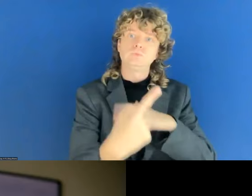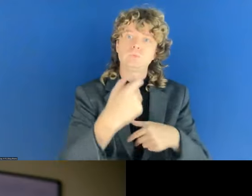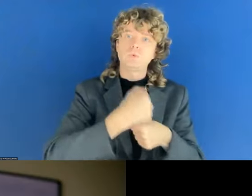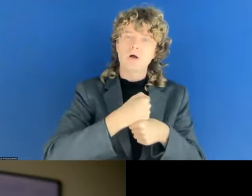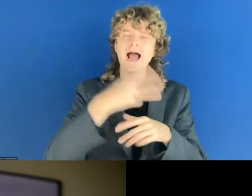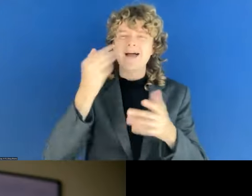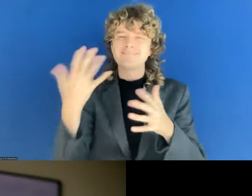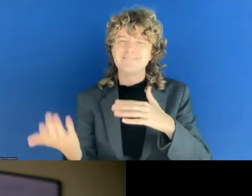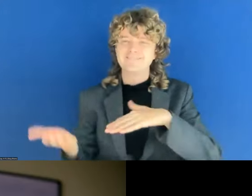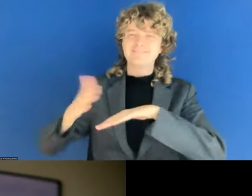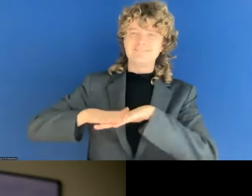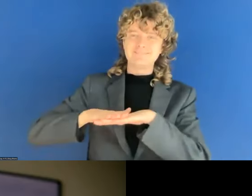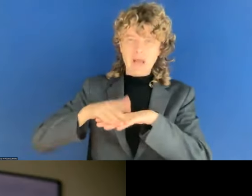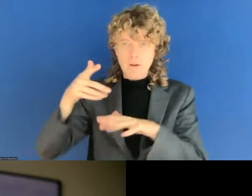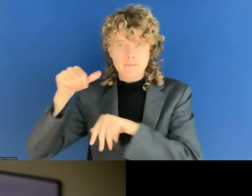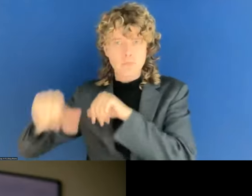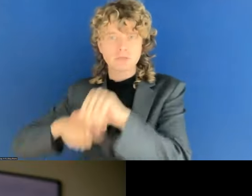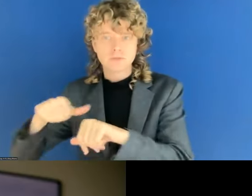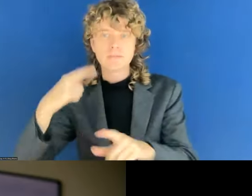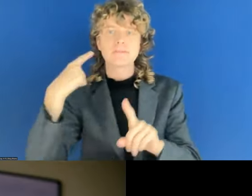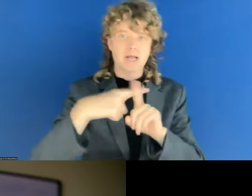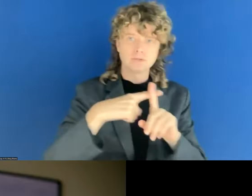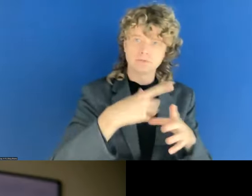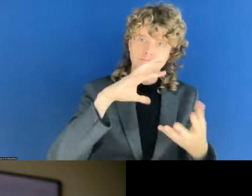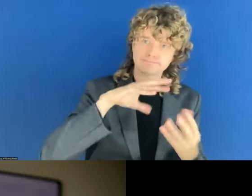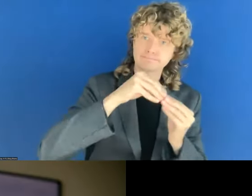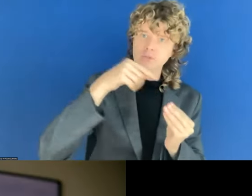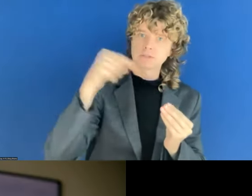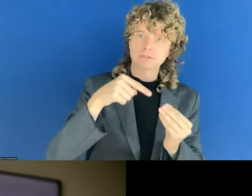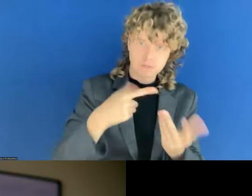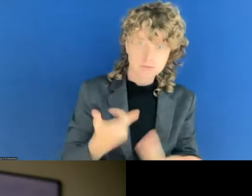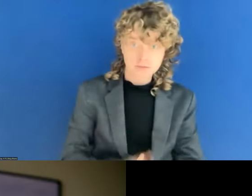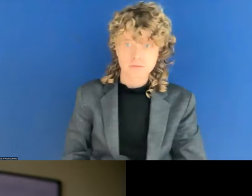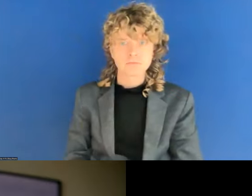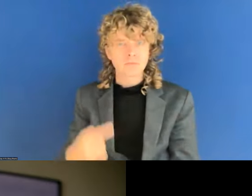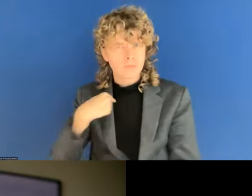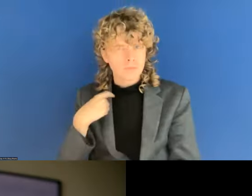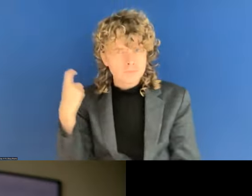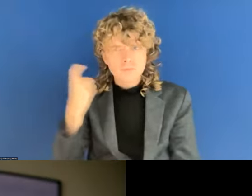Exactly. >> SUSANNA LAURIN: And that's why we chose to hear the Netherlands. Enlightening us on your methodology, please.